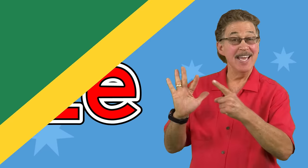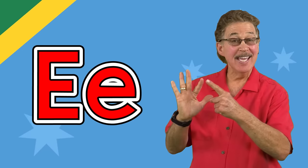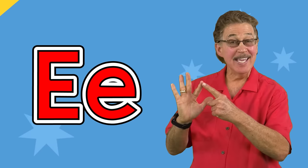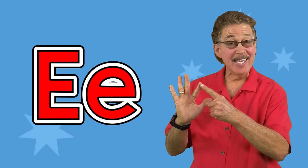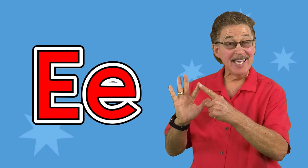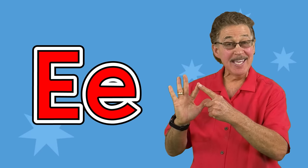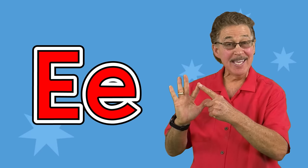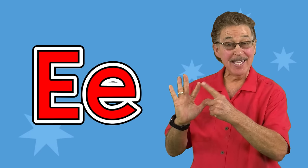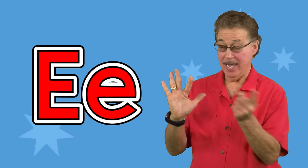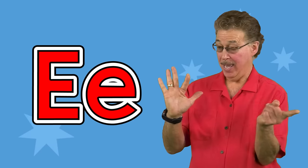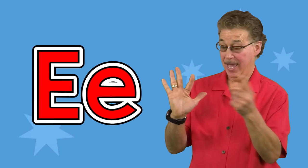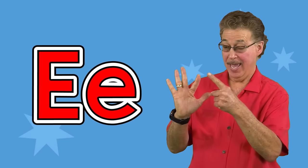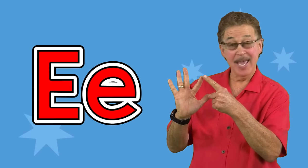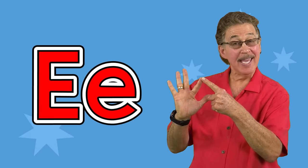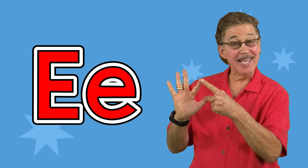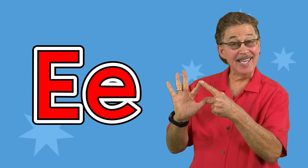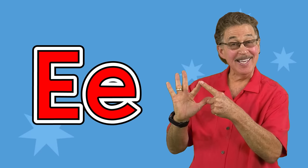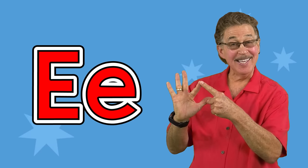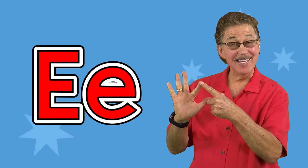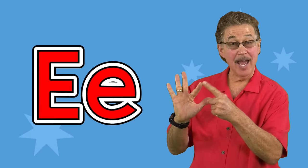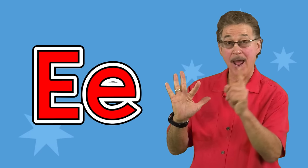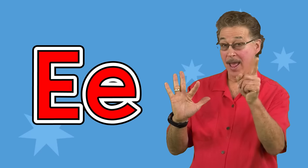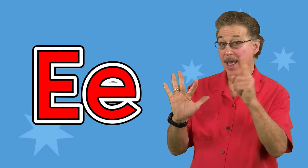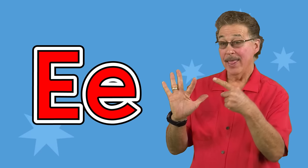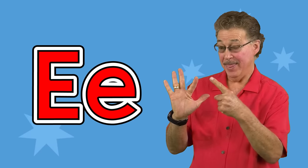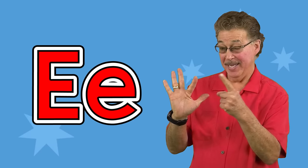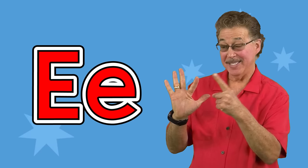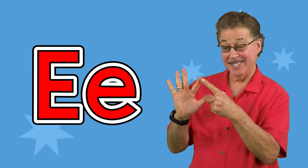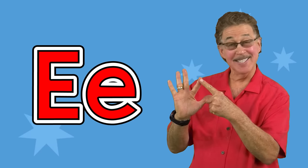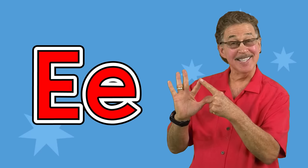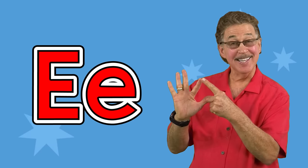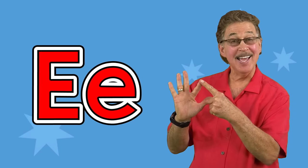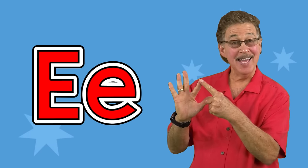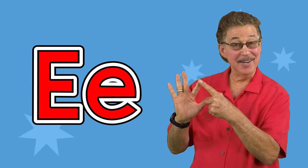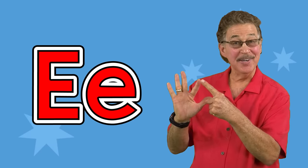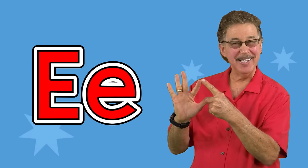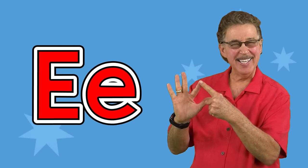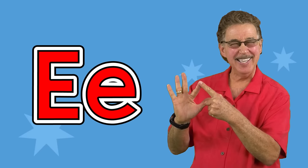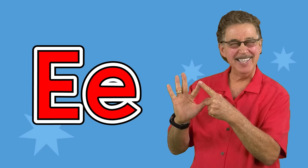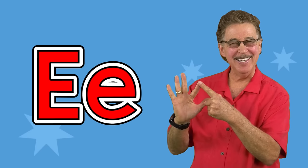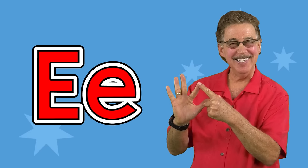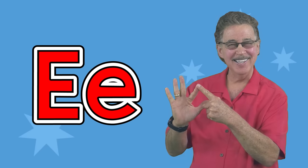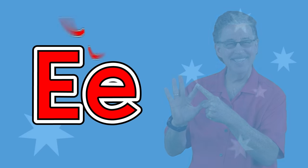E, e, this is the letter e